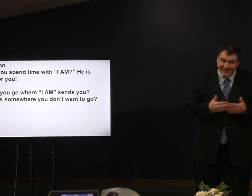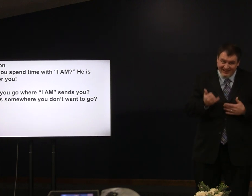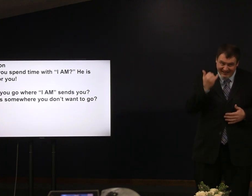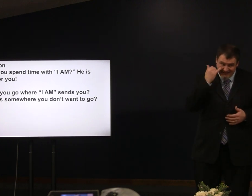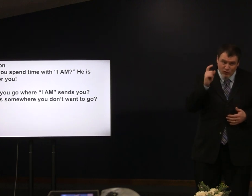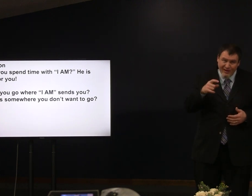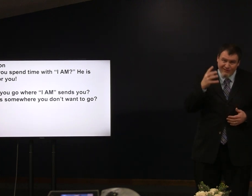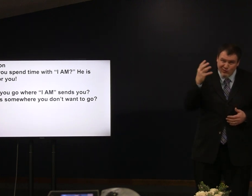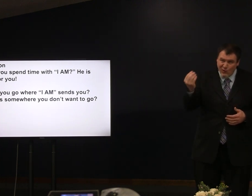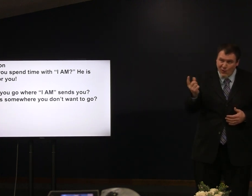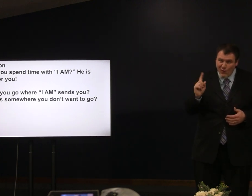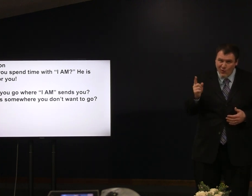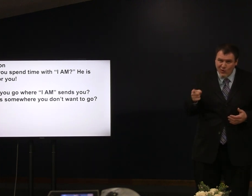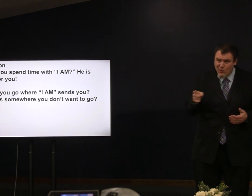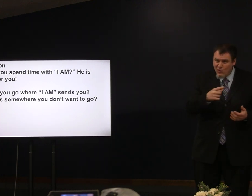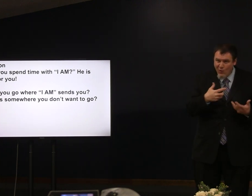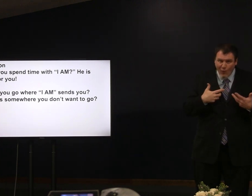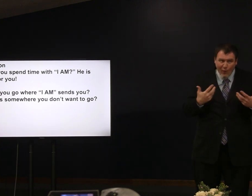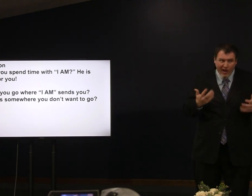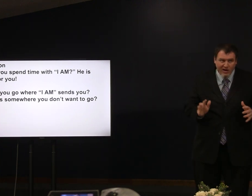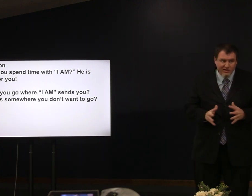even if it's somewhere you don't want to go